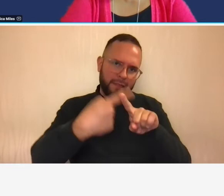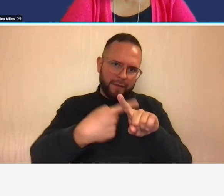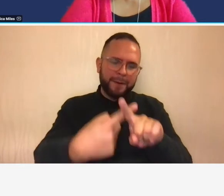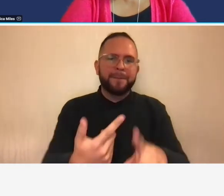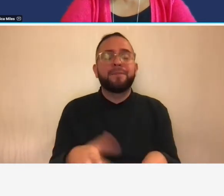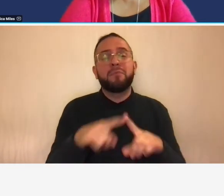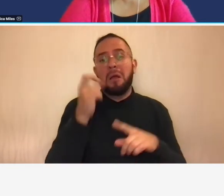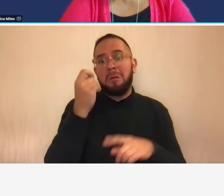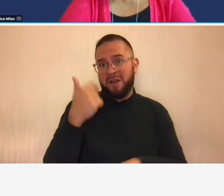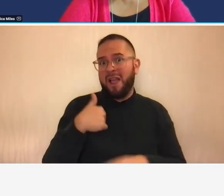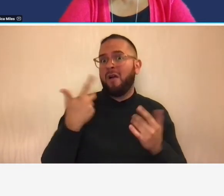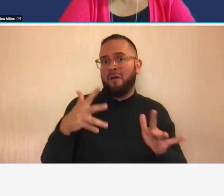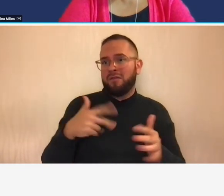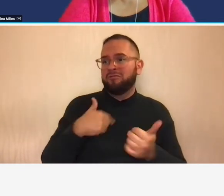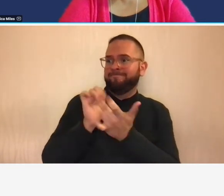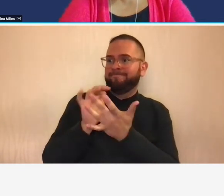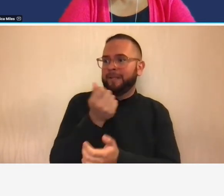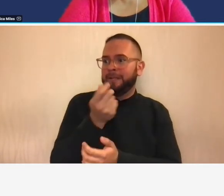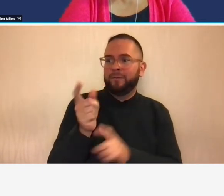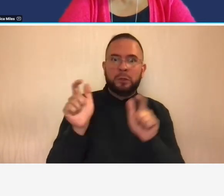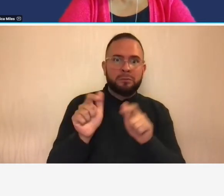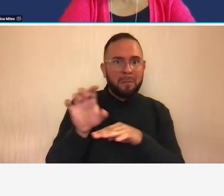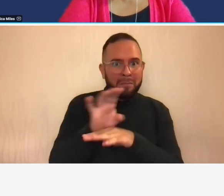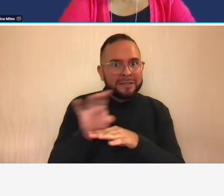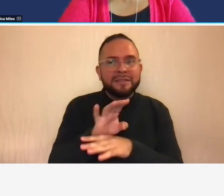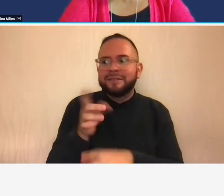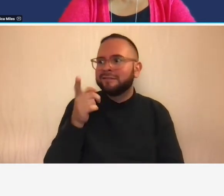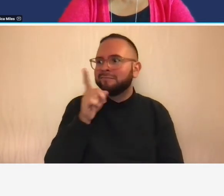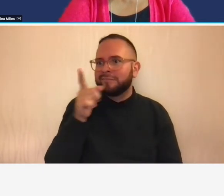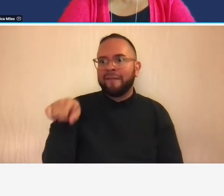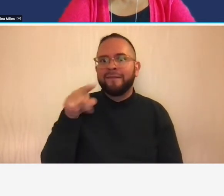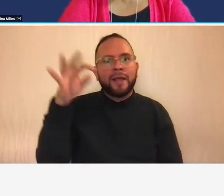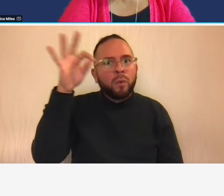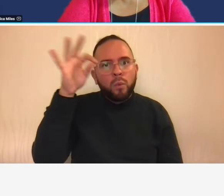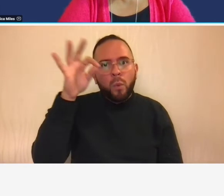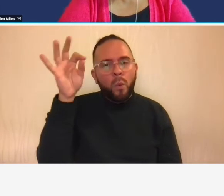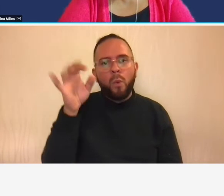where that is the case where they don't really know they don't they don't use gaap accounting